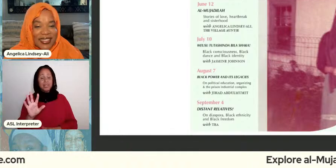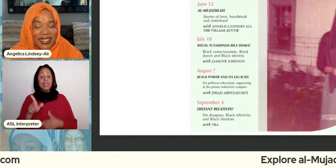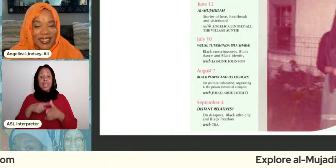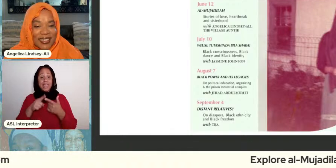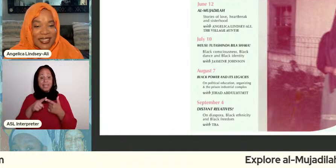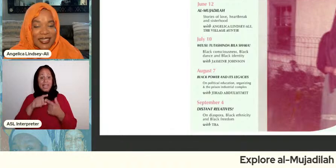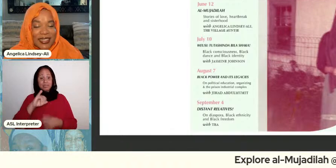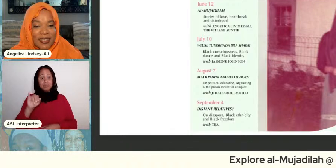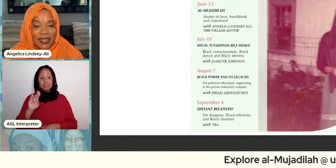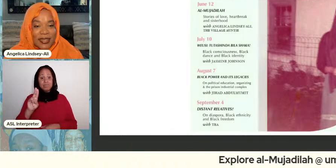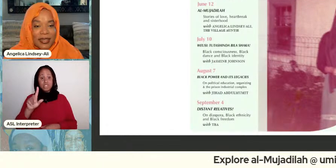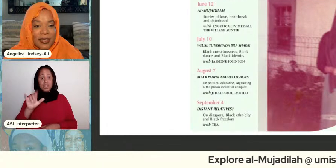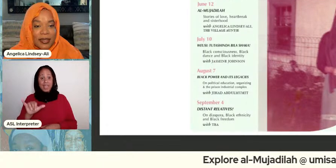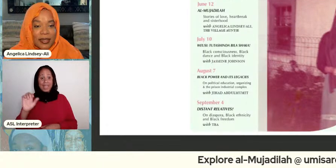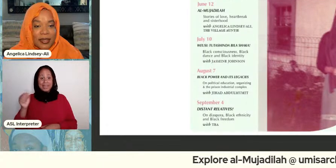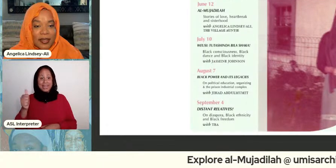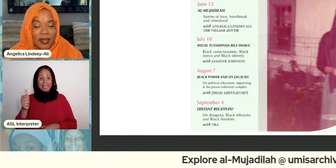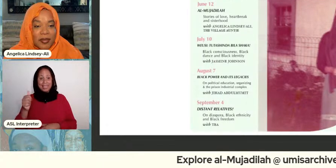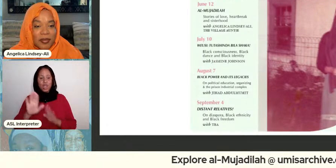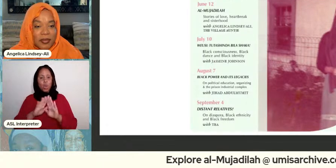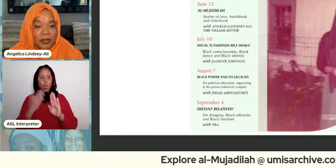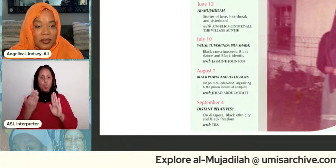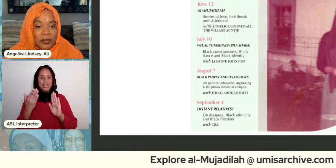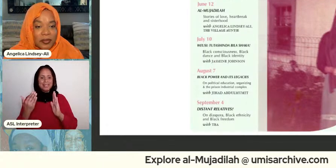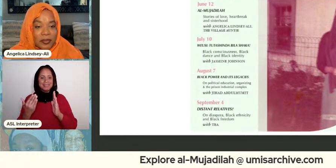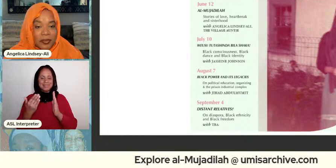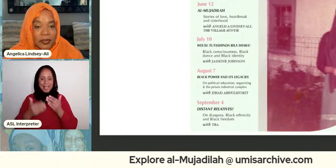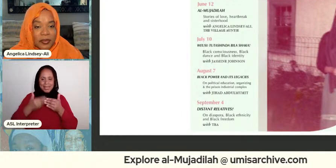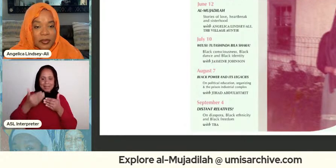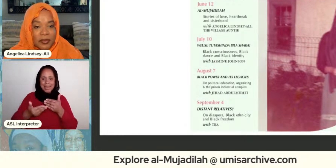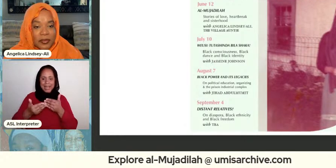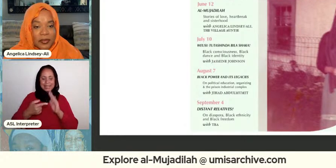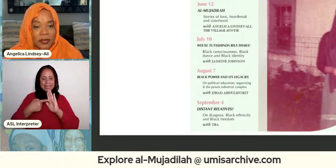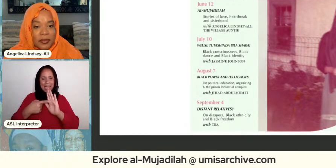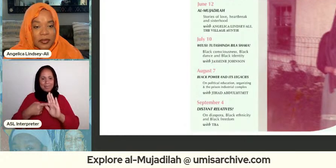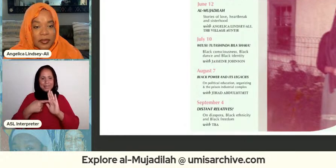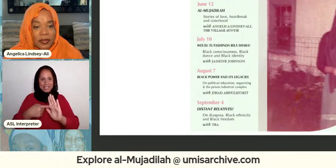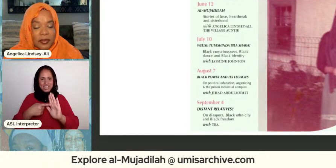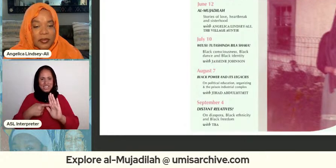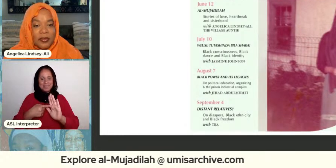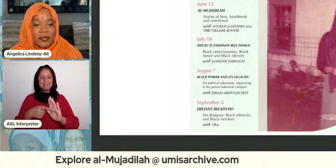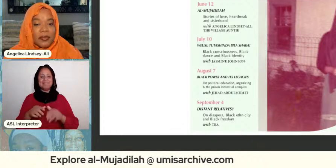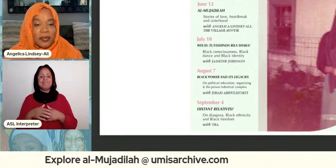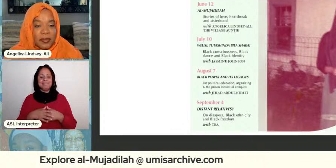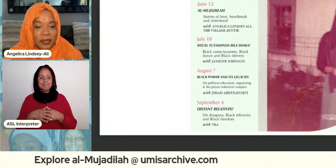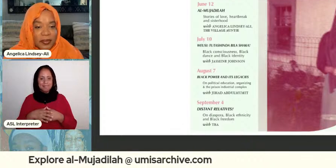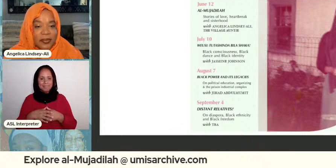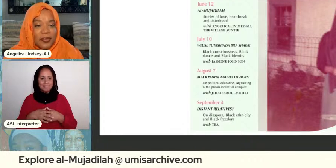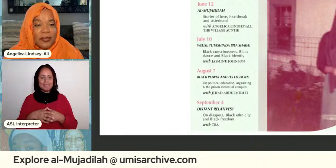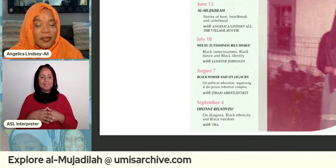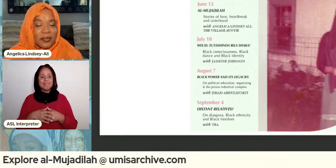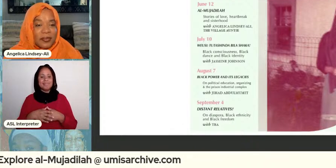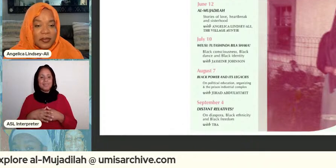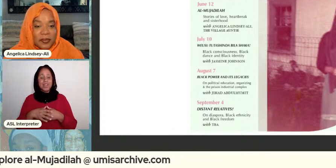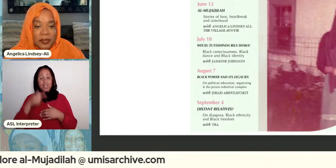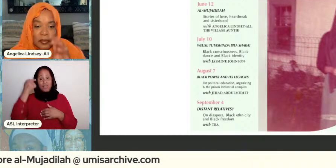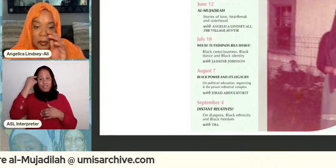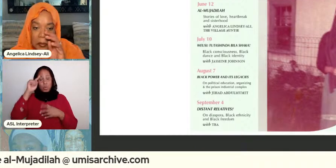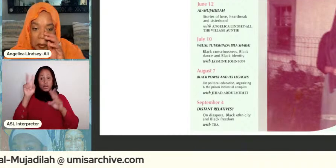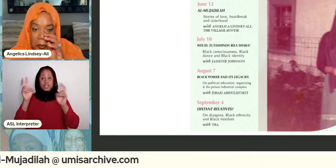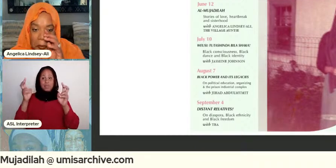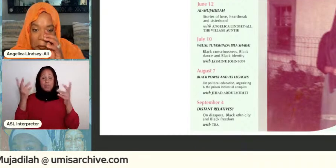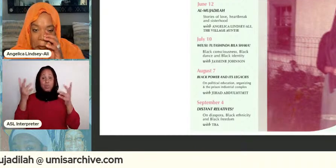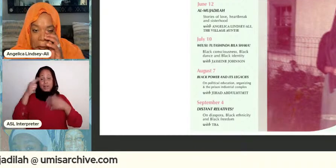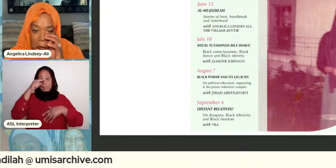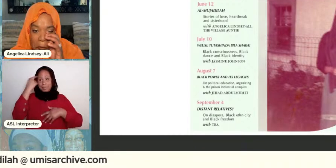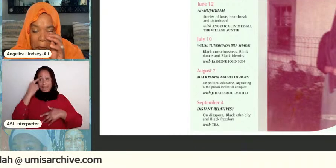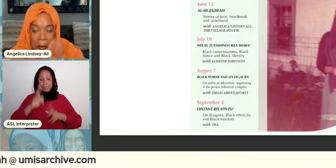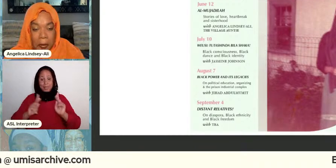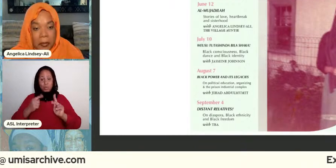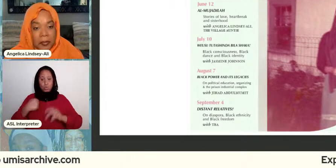10th we're opening the next exhibition um swahili for black people we will win without a doubt and